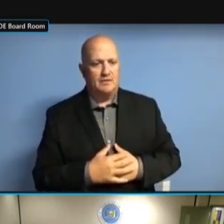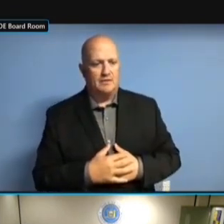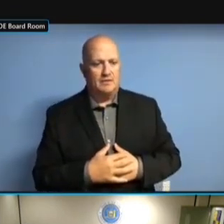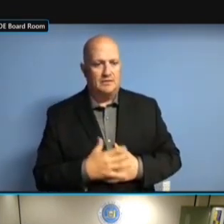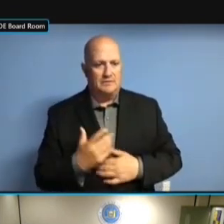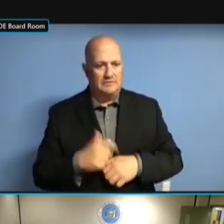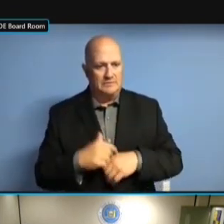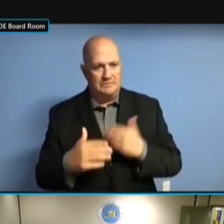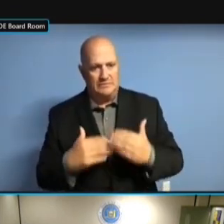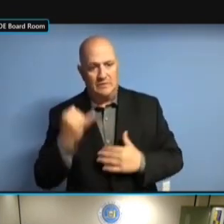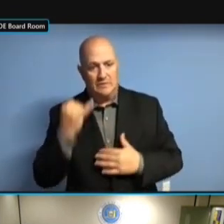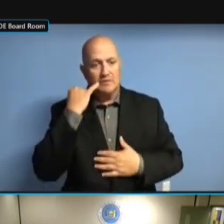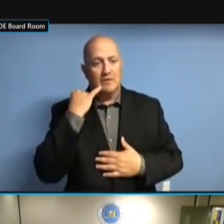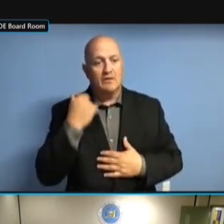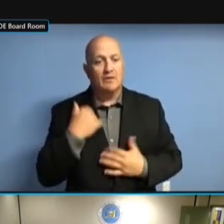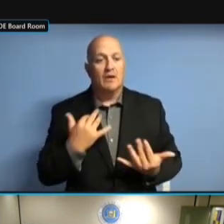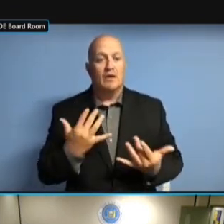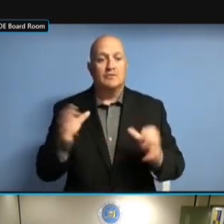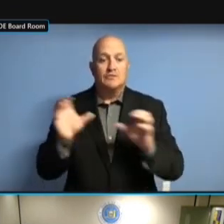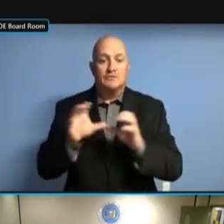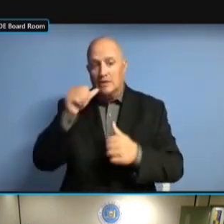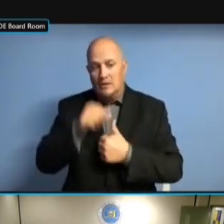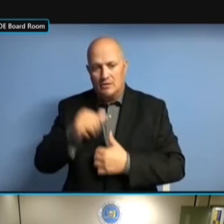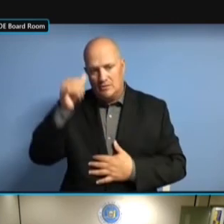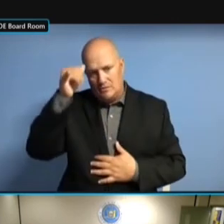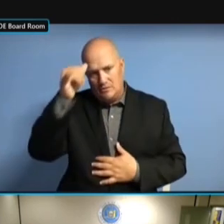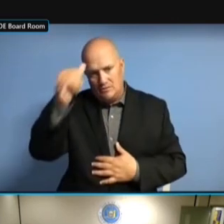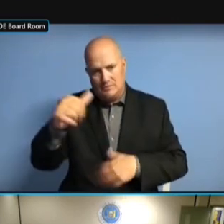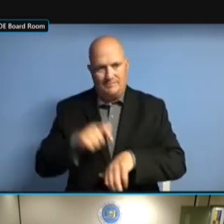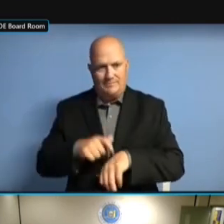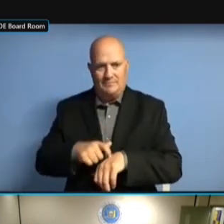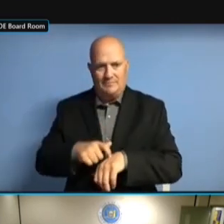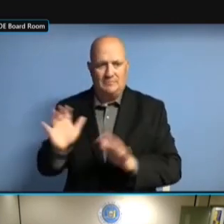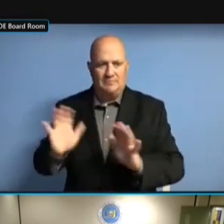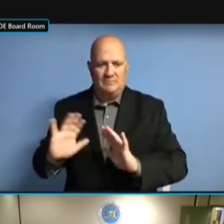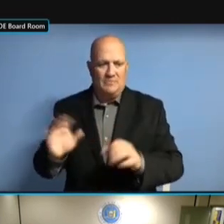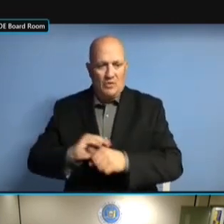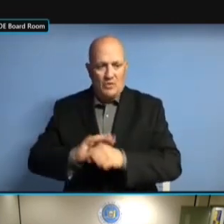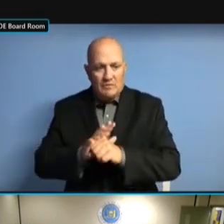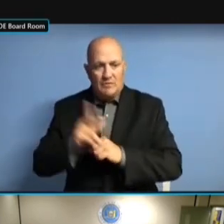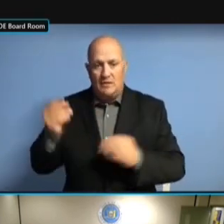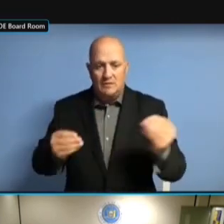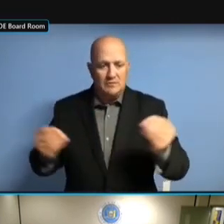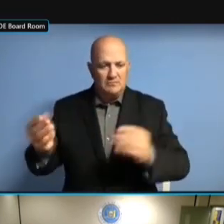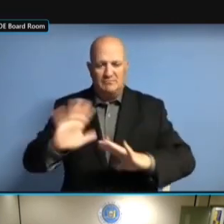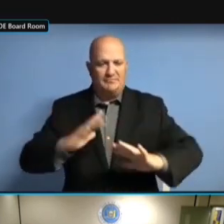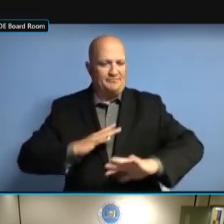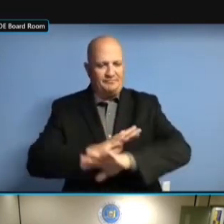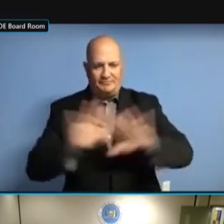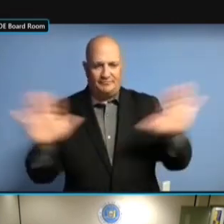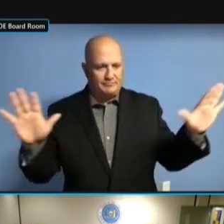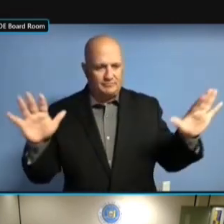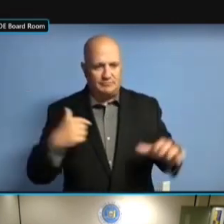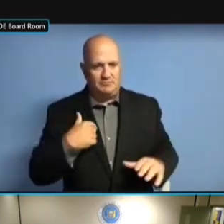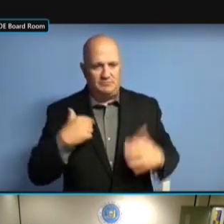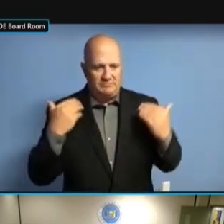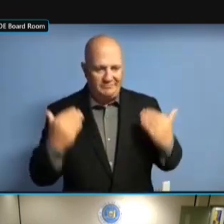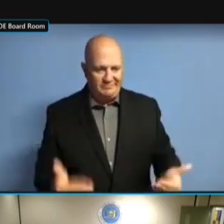OUT WAS PHYSICALLY IMPOSSIBLE. OUT WAS PHYSICALLY IMPOSSIBLE. SO OUT WAS PHYSICALLY IMPOSSIBLE. SO I OUT WAS PHYSICALLY IMPOSSIBLE. SO I MADE OUT WAS PHYSICALLY IMPOSSIBLE. SO I MADE THE OUT WAS PHYSICALLY IMPOSSIBLE. SO I MADE THE DETERMINATION OUT WAS PHYSICALLY IMPOSSIBLE. SO I MADE THE DETERMINATION THAT SO I MADE THE DETERMINATION THAT SO I MADE THE DETERMINATION THAT THE SO I MADE THE DETERMINATION THAT THE BEST SO I MADE THE DETERMINATION THAT THE BEST WAY SO I MADE THE DETERMINATION THAT THE BEST WAY TO SO I MADE THE DETERMINATION THAT THE BEST WAY TO ACTUALLY SO I MADE THE DETERMINATION THAT THE BEST WAY TO ACTUALLY REACH THE BEST WAY TO ACTUALLY REACH THE BEST WAY TO ACTUALLY REACH OUT THE BEST WAY TO ACTUALLY REACH OUT TO THE BEST WAY TO ACTUALLY REACH OUT TO THESE THE BEST WAY TO ACTUALLY REACH OUT TO THESE NONFILERS THE BEST WAY TO ACTUALLY REACH OUT TO THESE NONFILERS AND